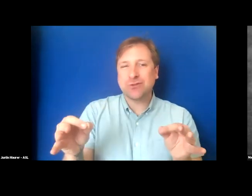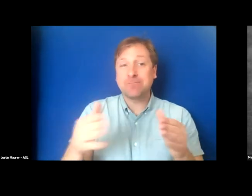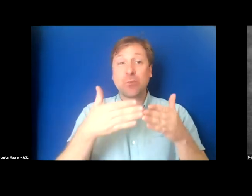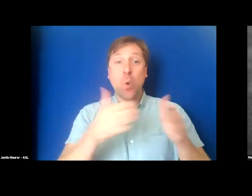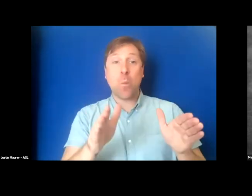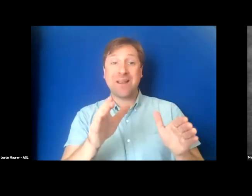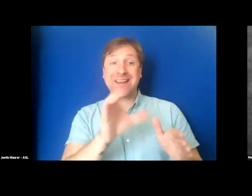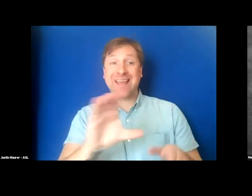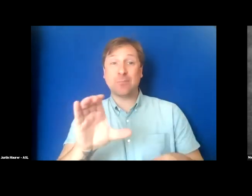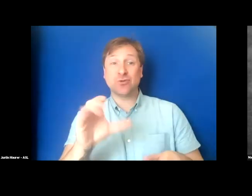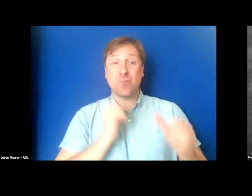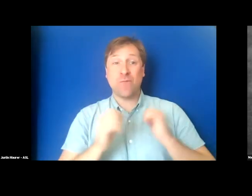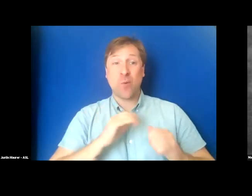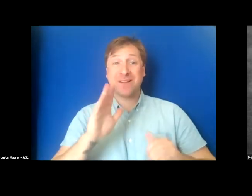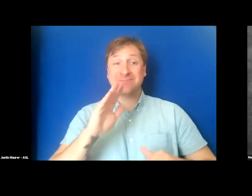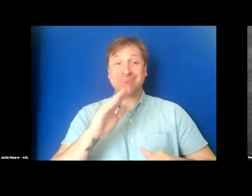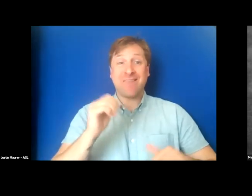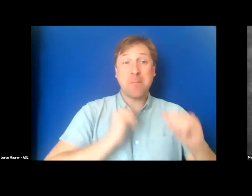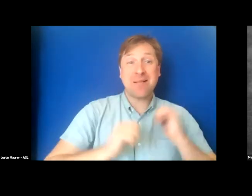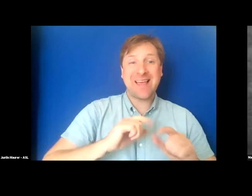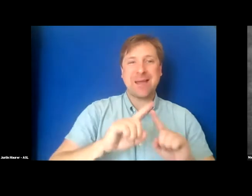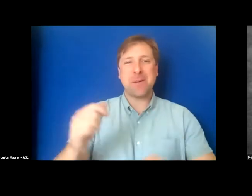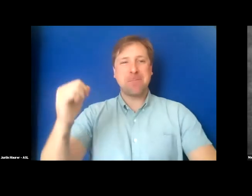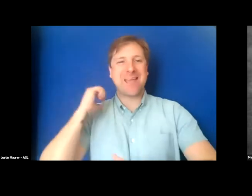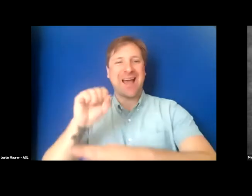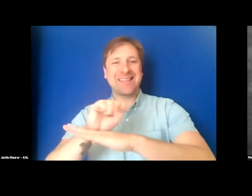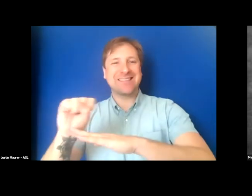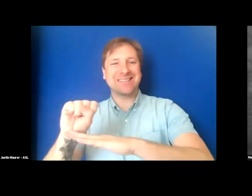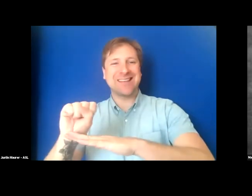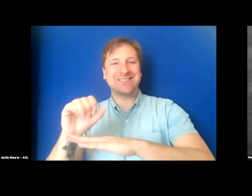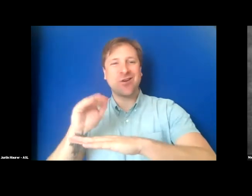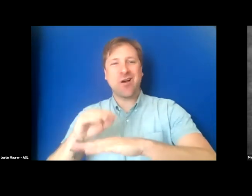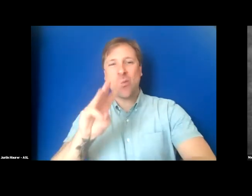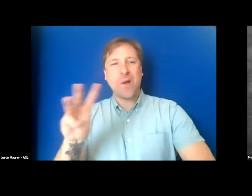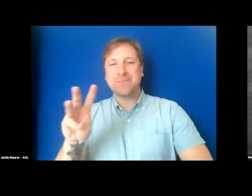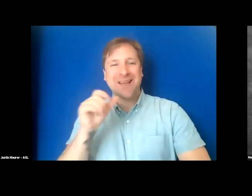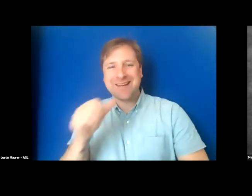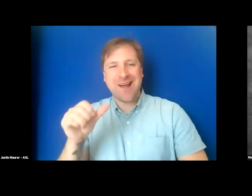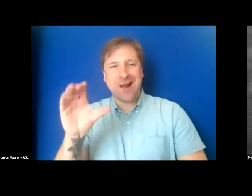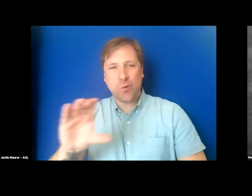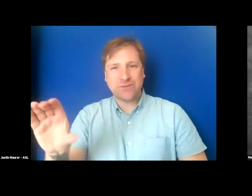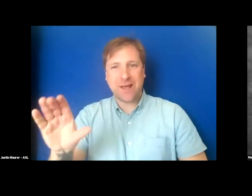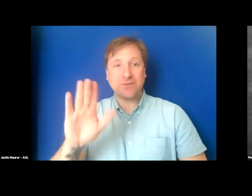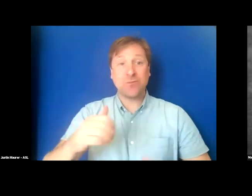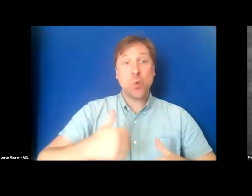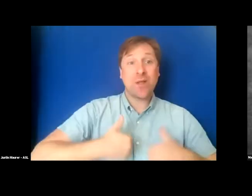but none of the behind-the-scenes videos on your theater's website were captioned. Your live Zoom event was captioned,